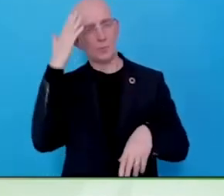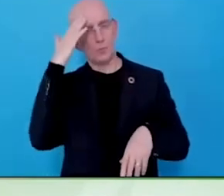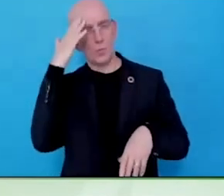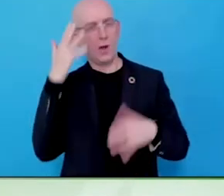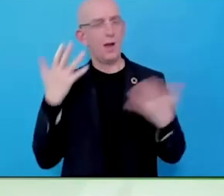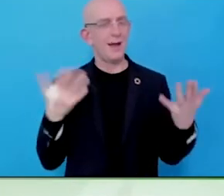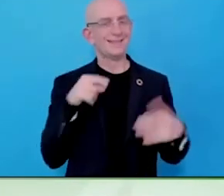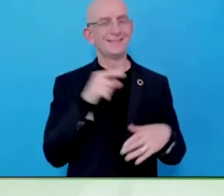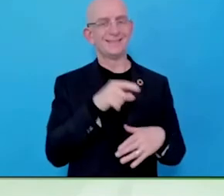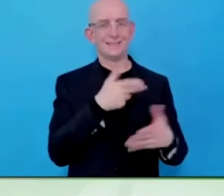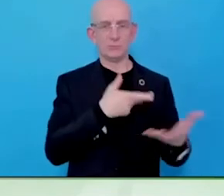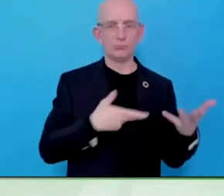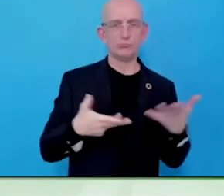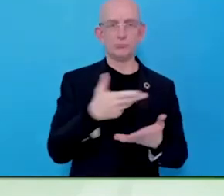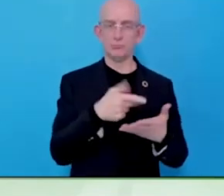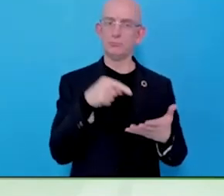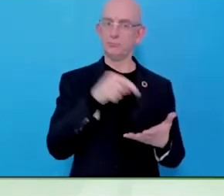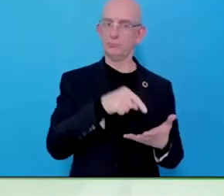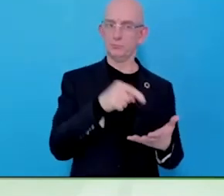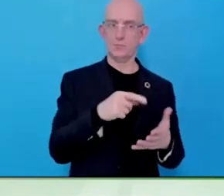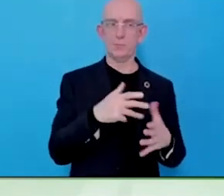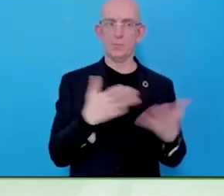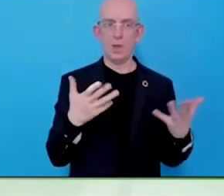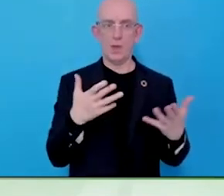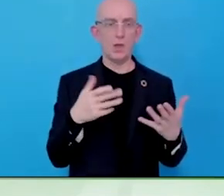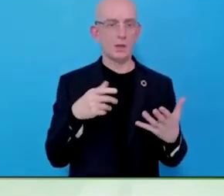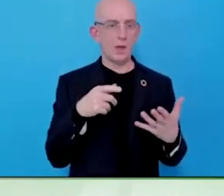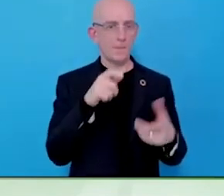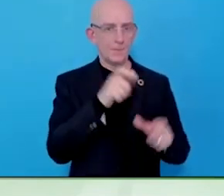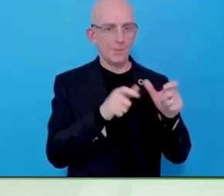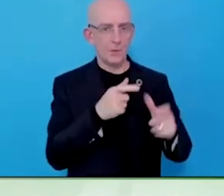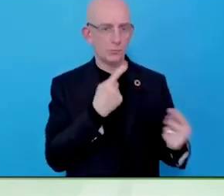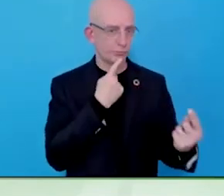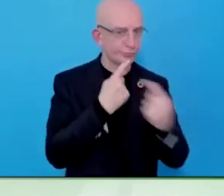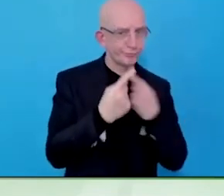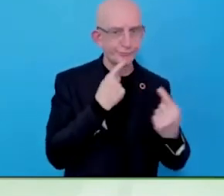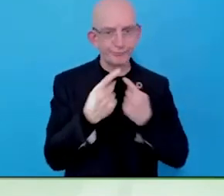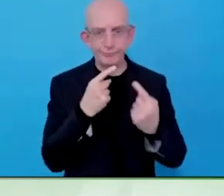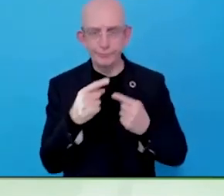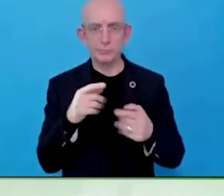The other thing what is still the challenge is making workplace adjustments.